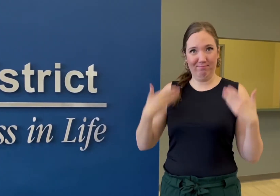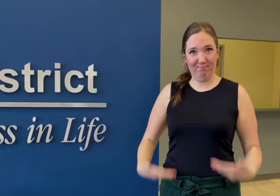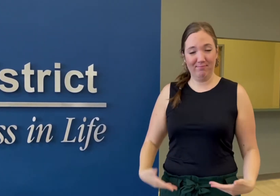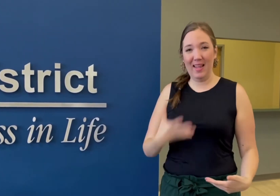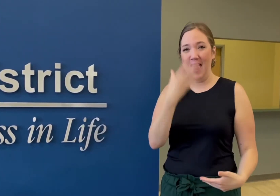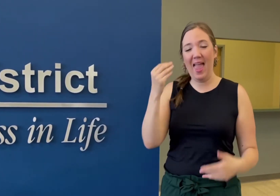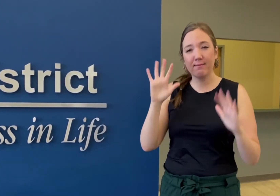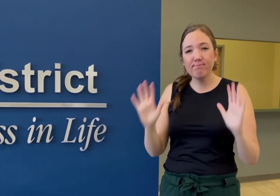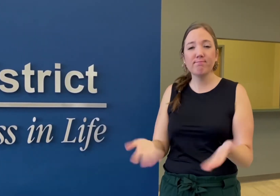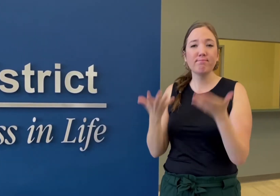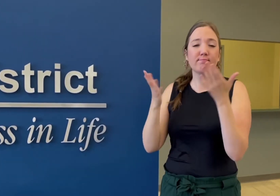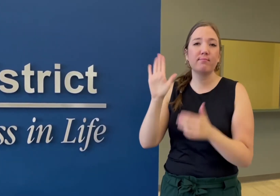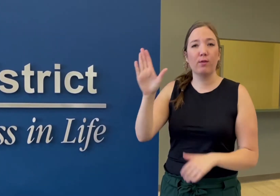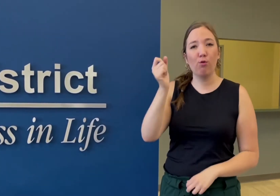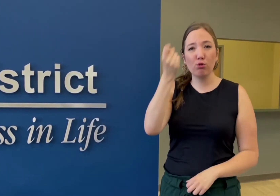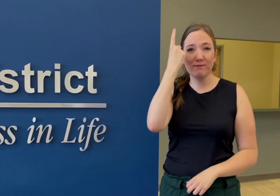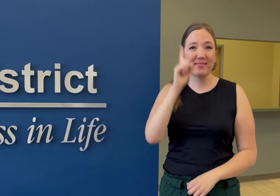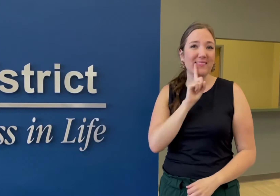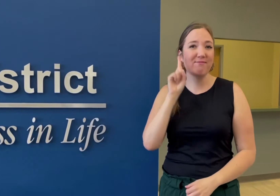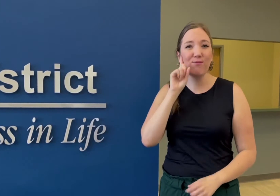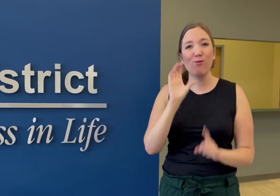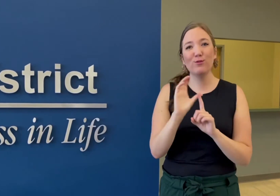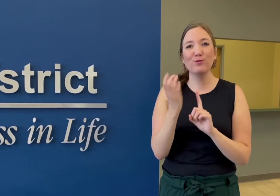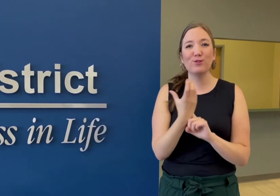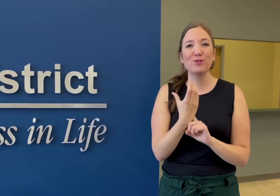creating more opportunities to elevate ASD’s understanding of Deaf culture.